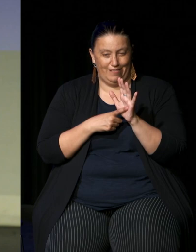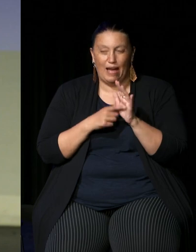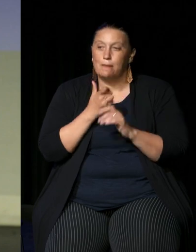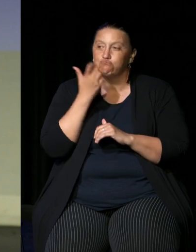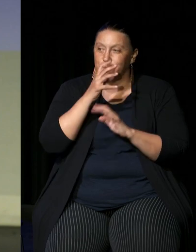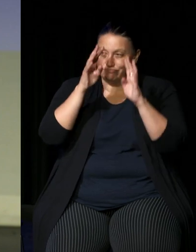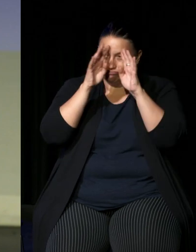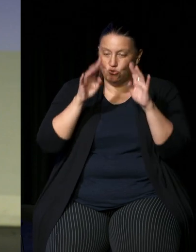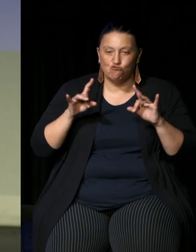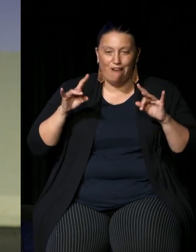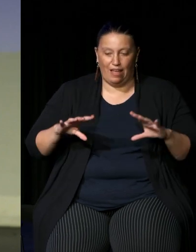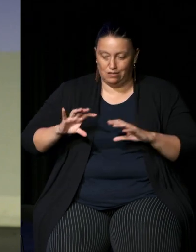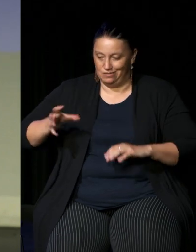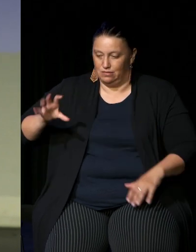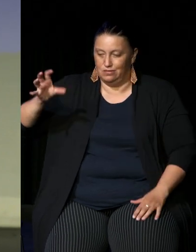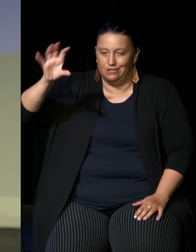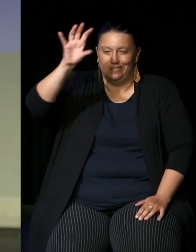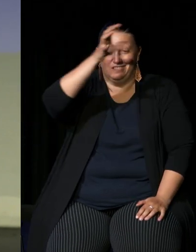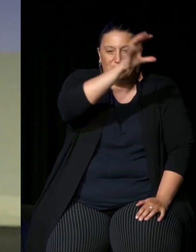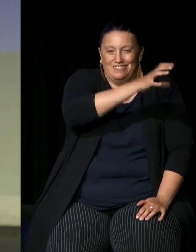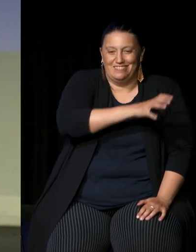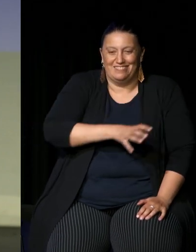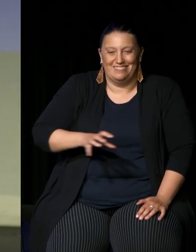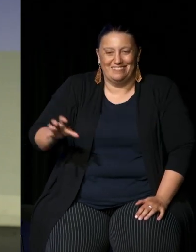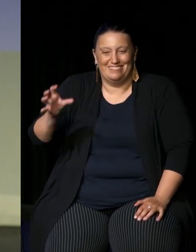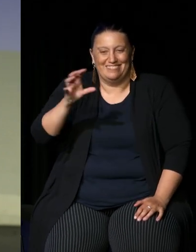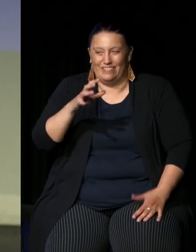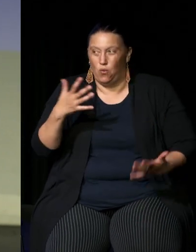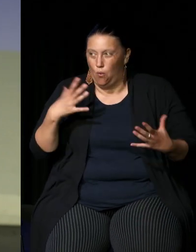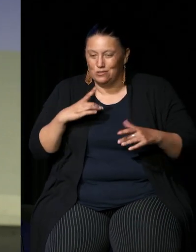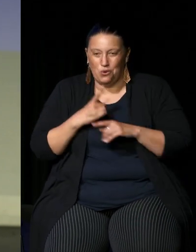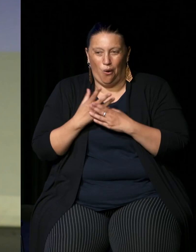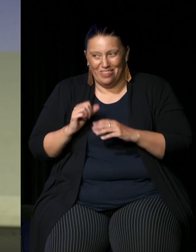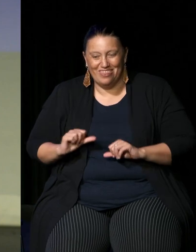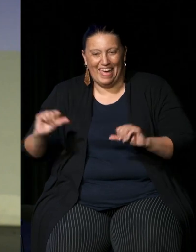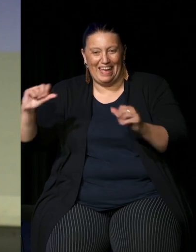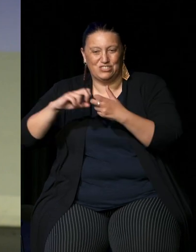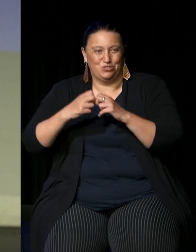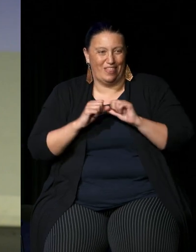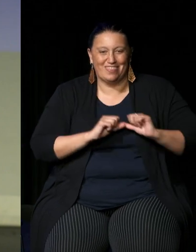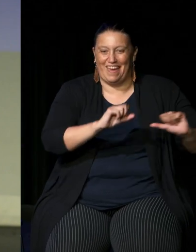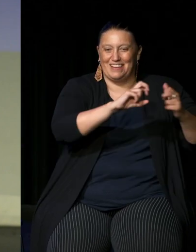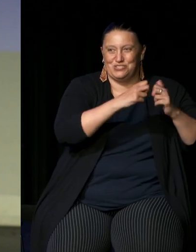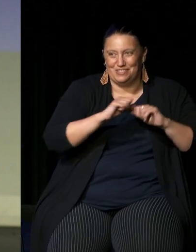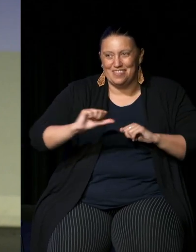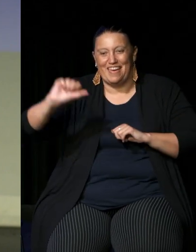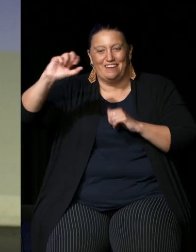the many groups like we have here want to speak on behalf of their issues in their communities, so